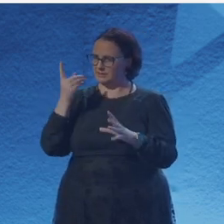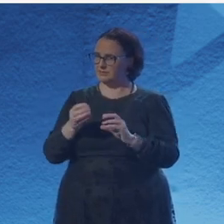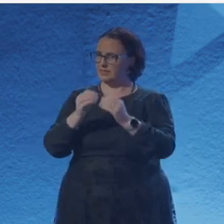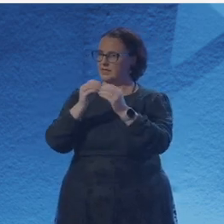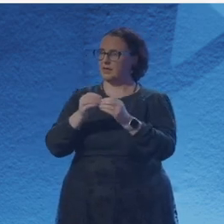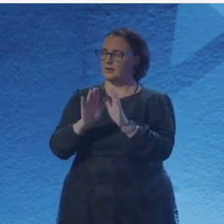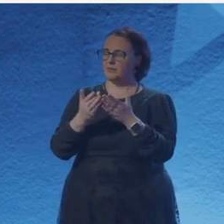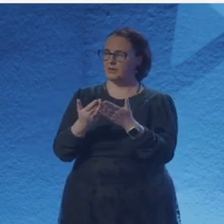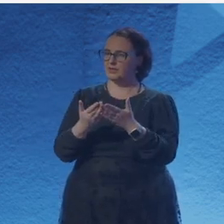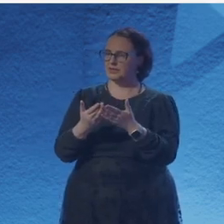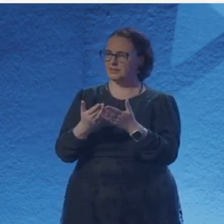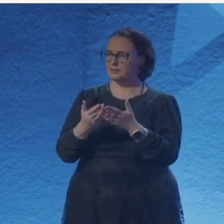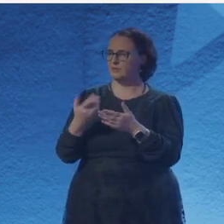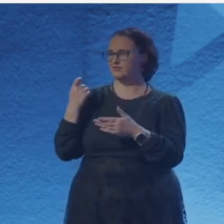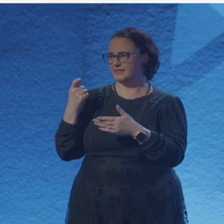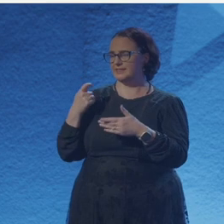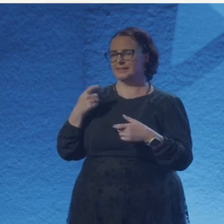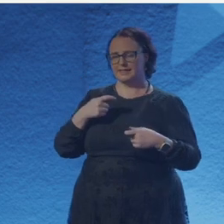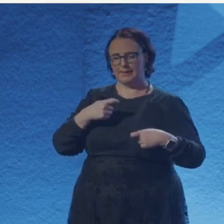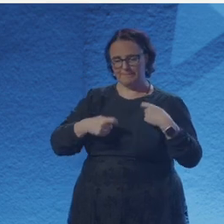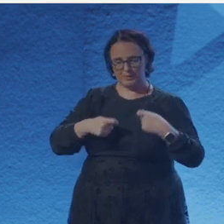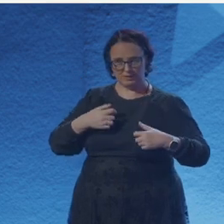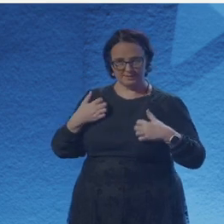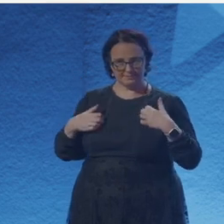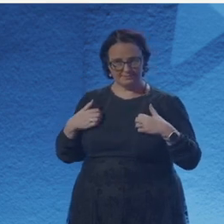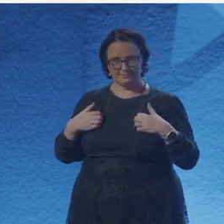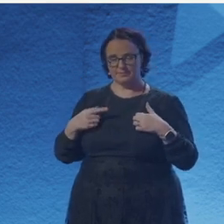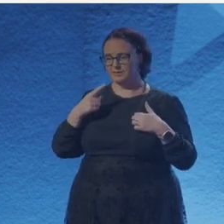Yes. Well, it's a lucky accident anyways. And Rucha for yourself